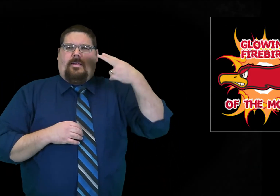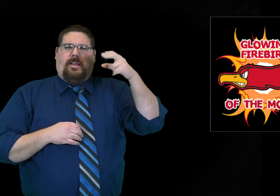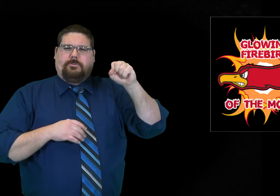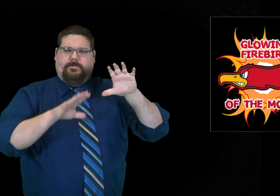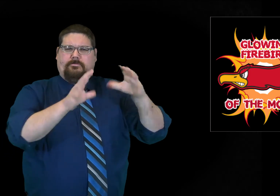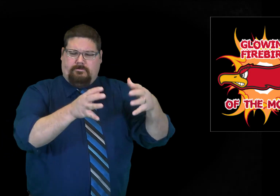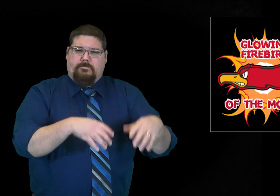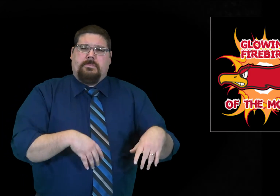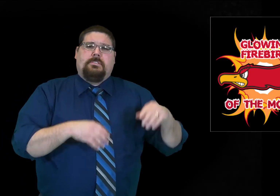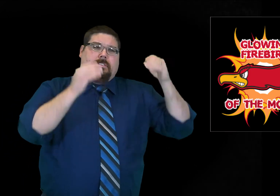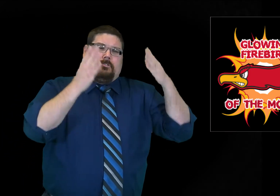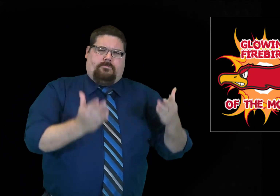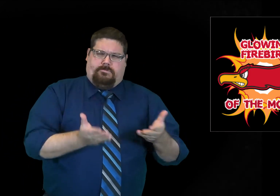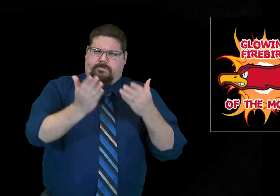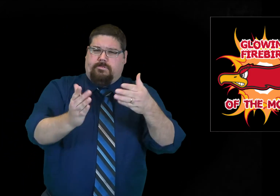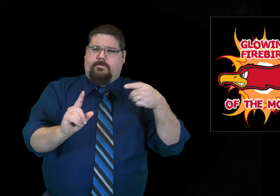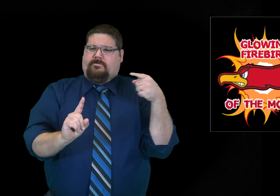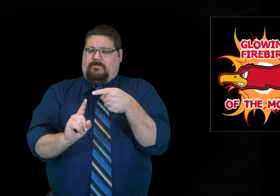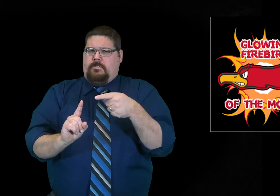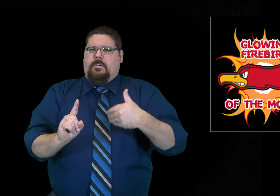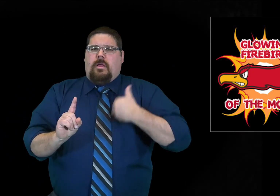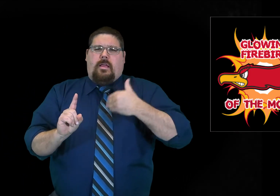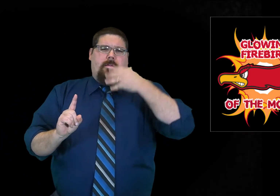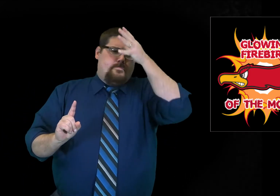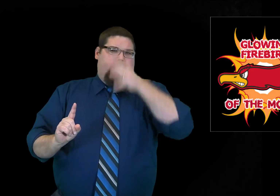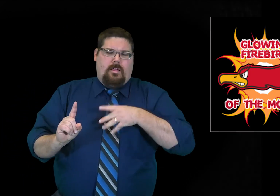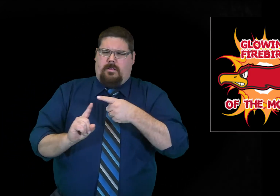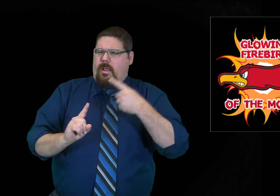For high school, the teacher who nominated this student states that they are a young